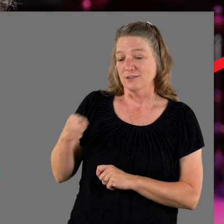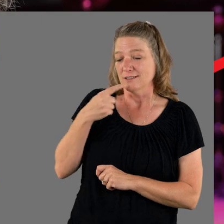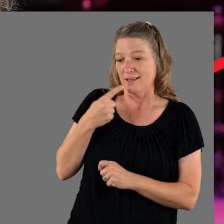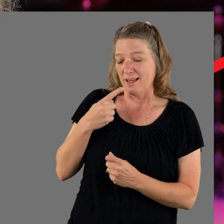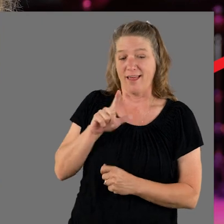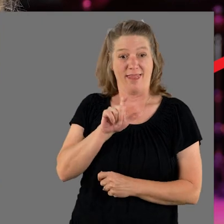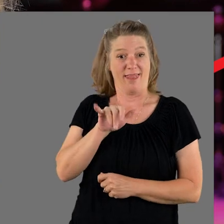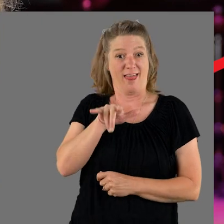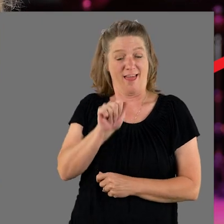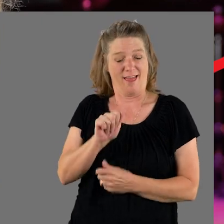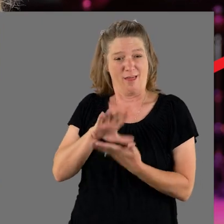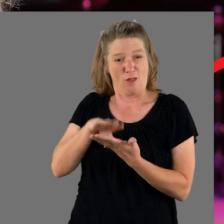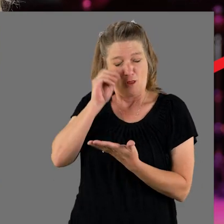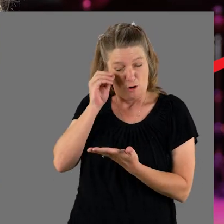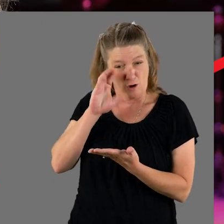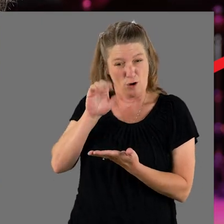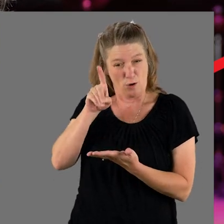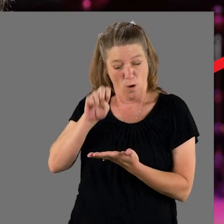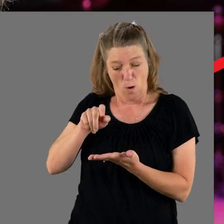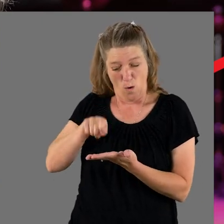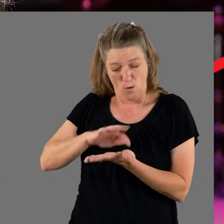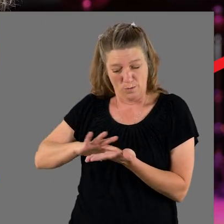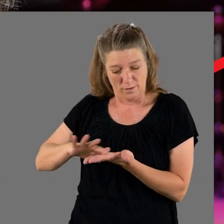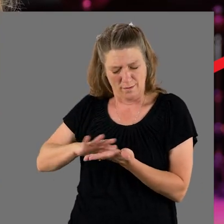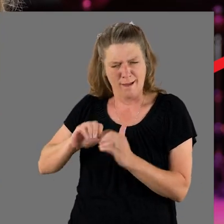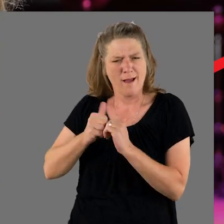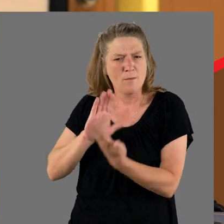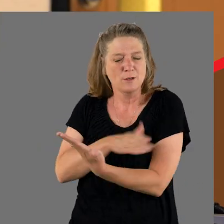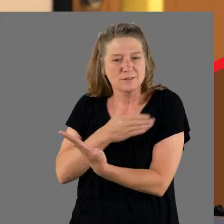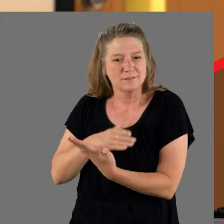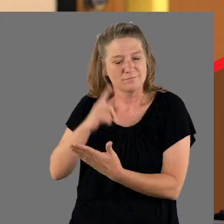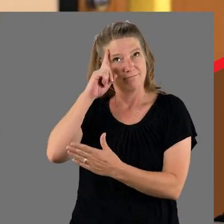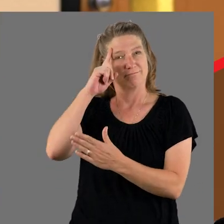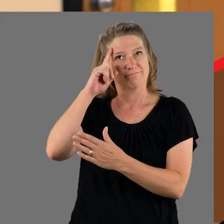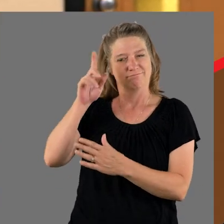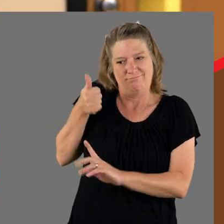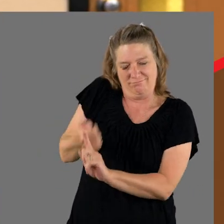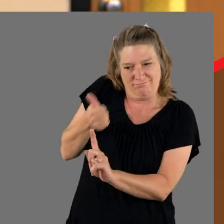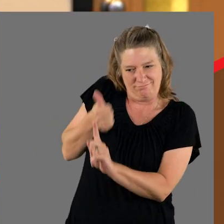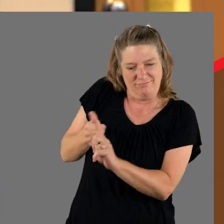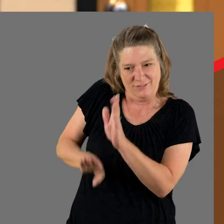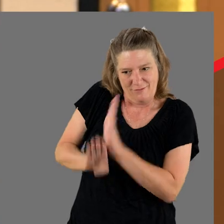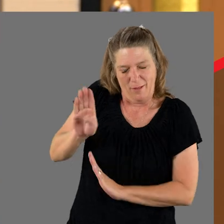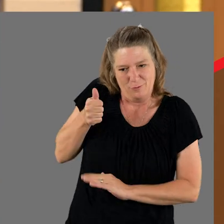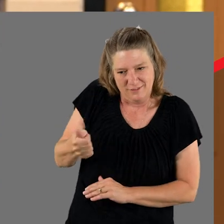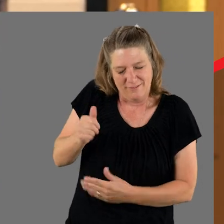and she told me that Lyla was learning the braille code through music. This is a strategy that this student made up herself.